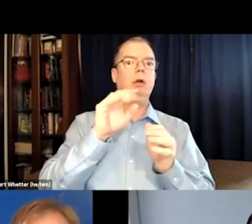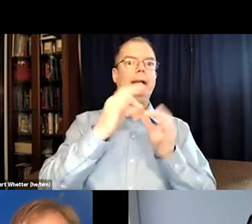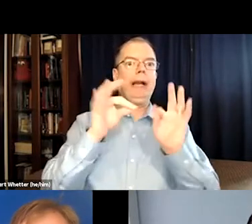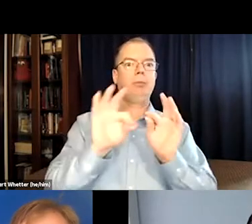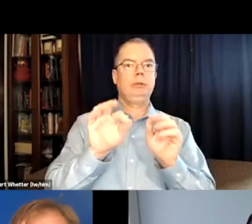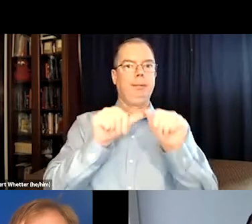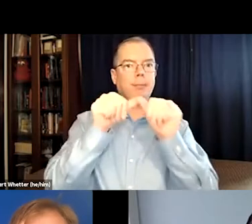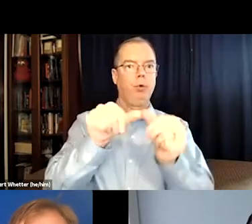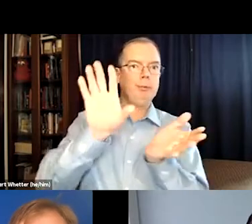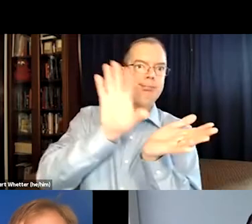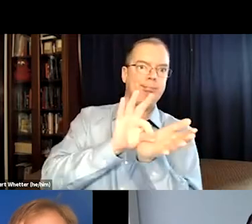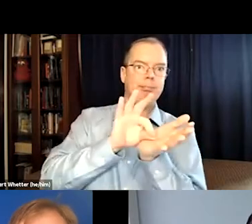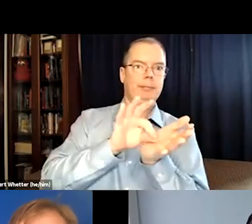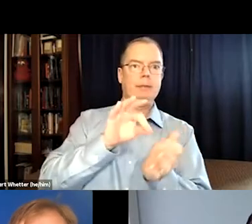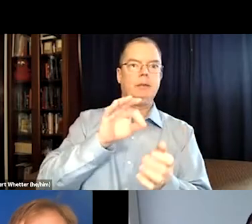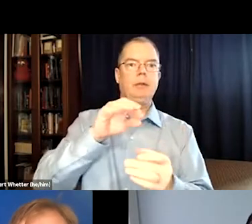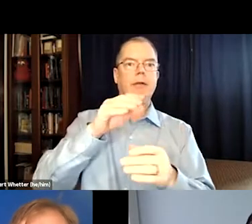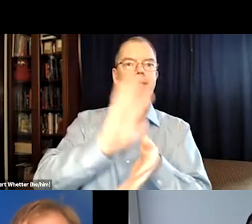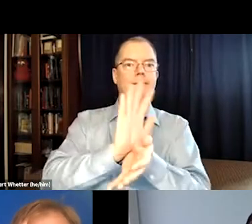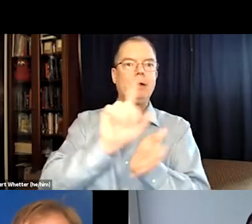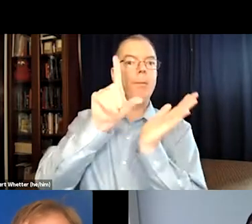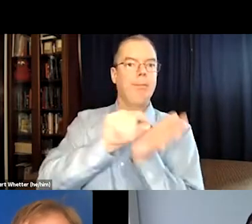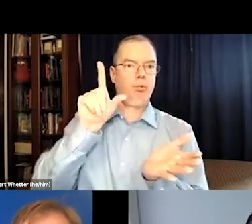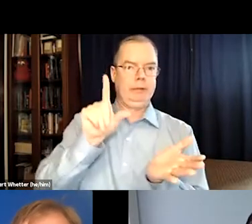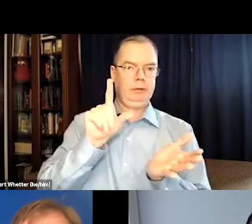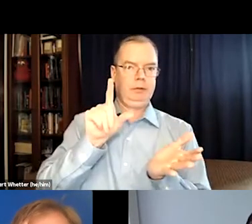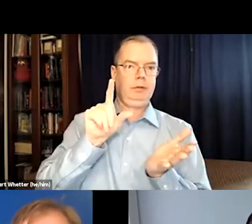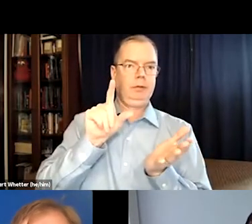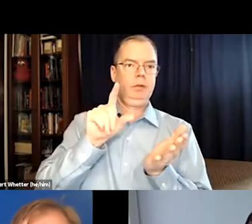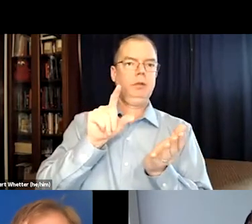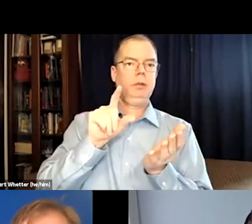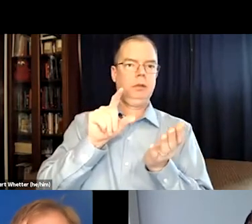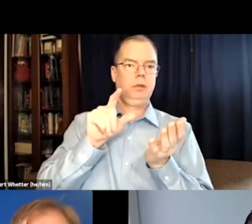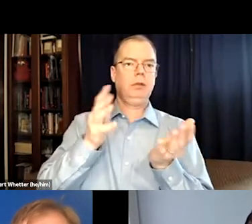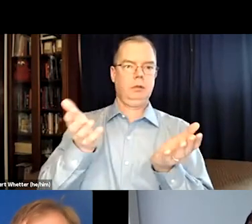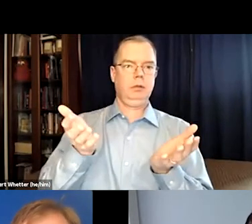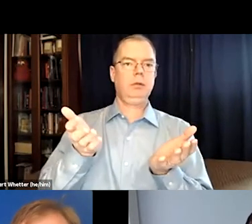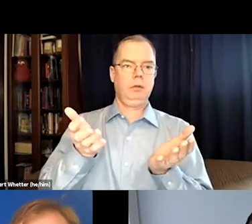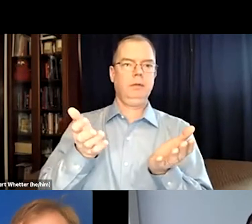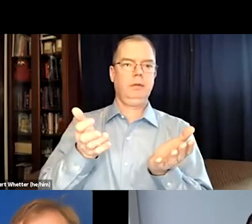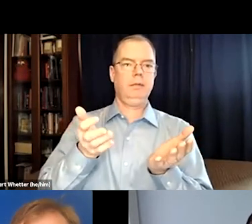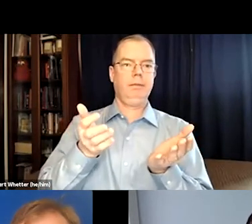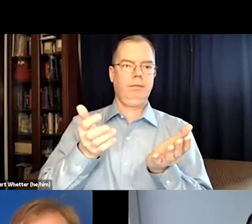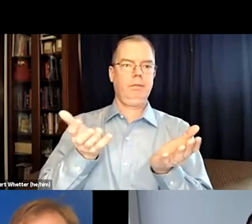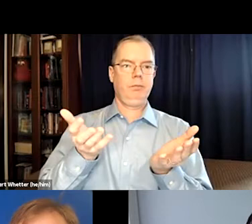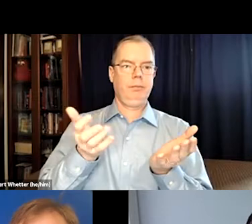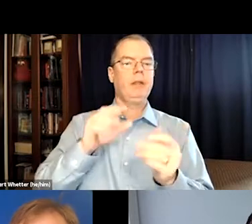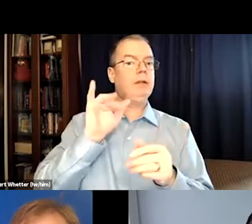But that would require captioning to be permanently attached or burned into the film print itself.